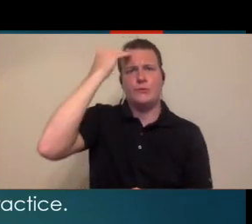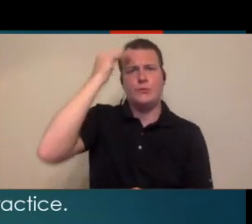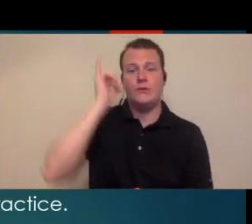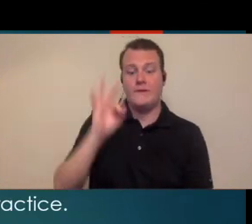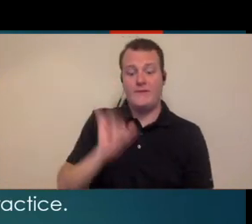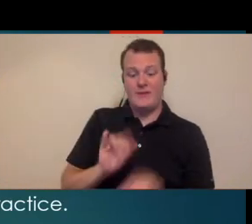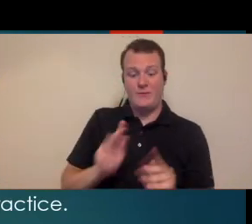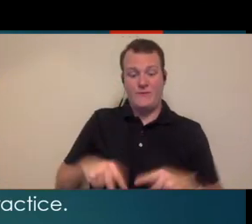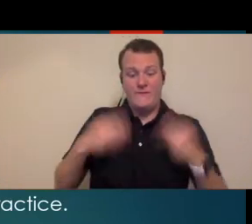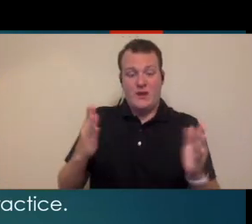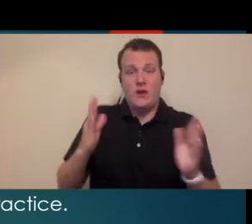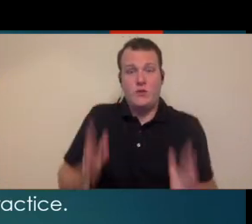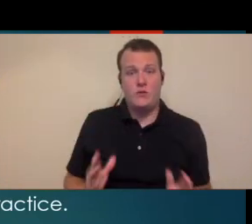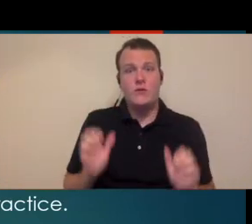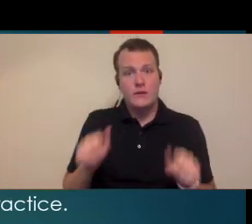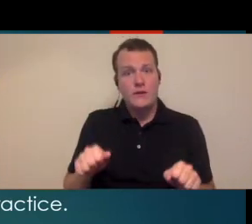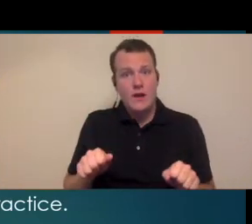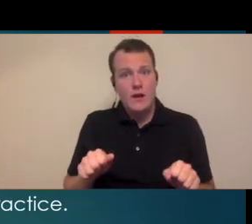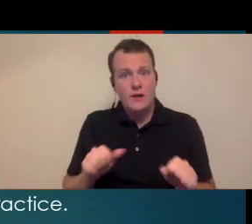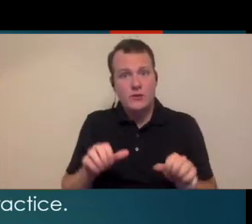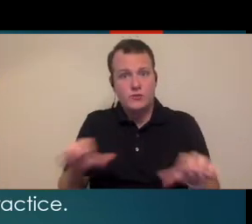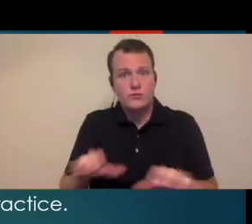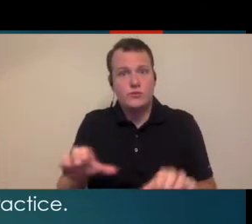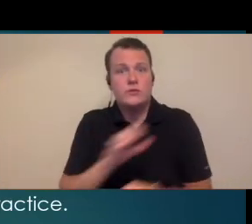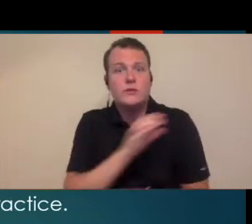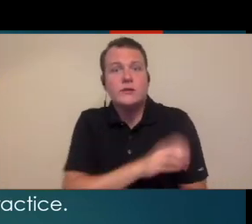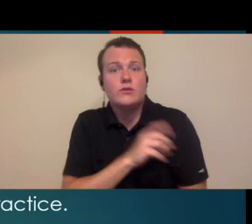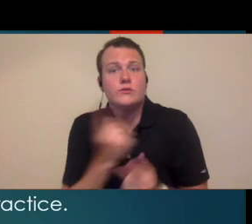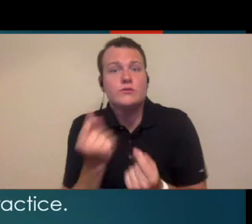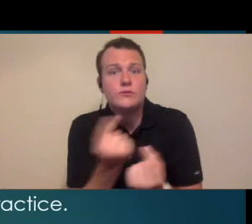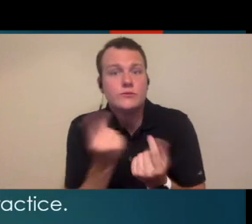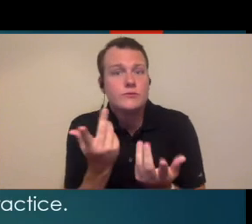whether or not those providers can actually be providing clinical services